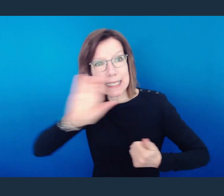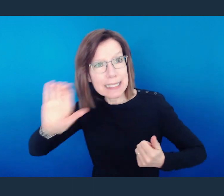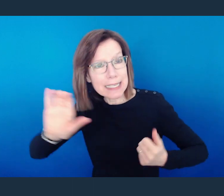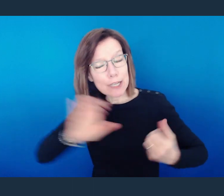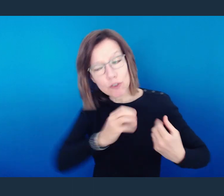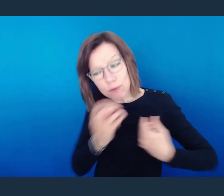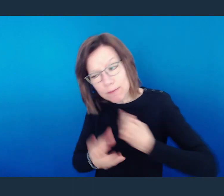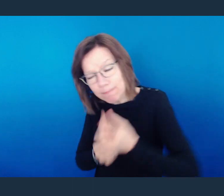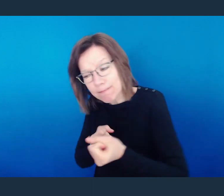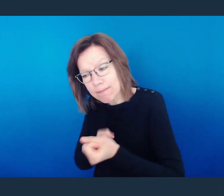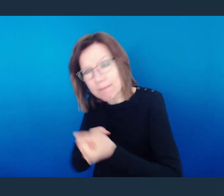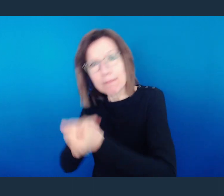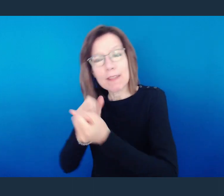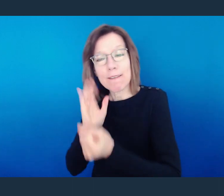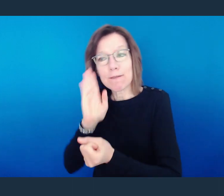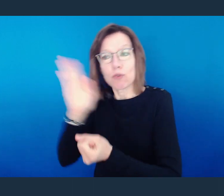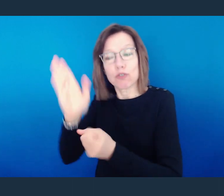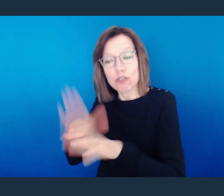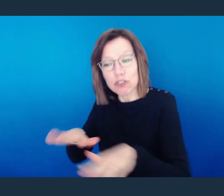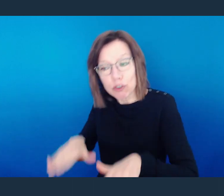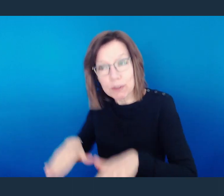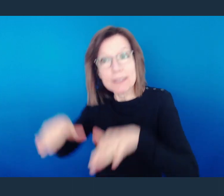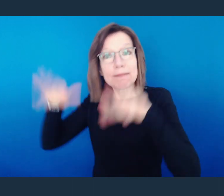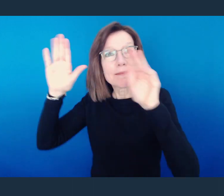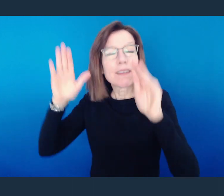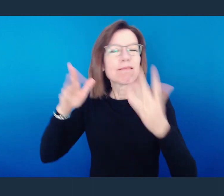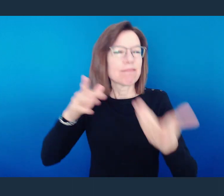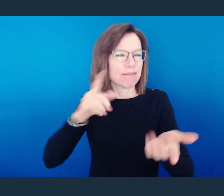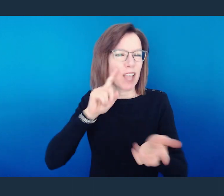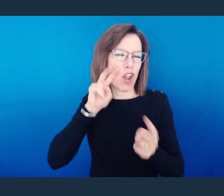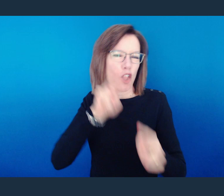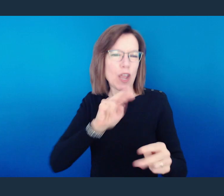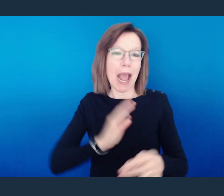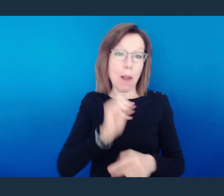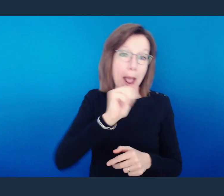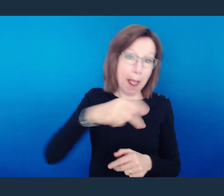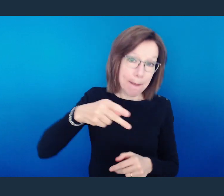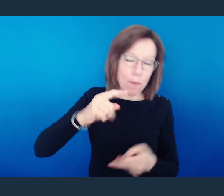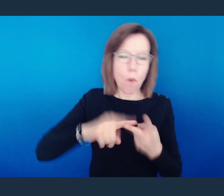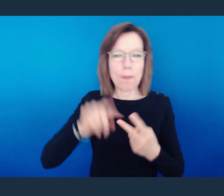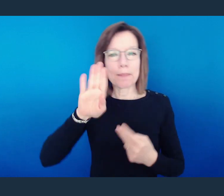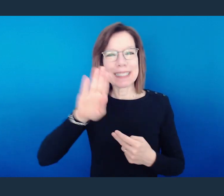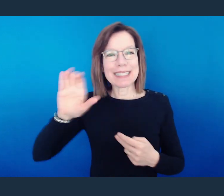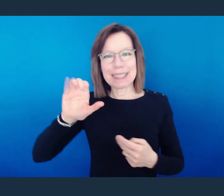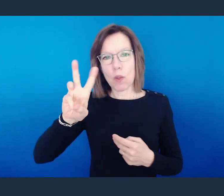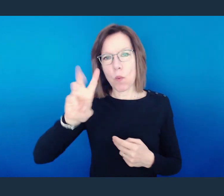Church and sow in to our future generations, you can check out the app or our website to